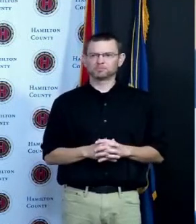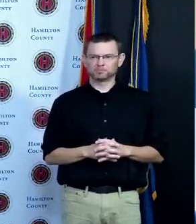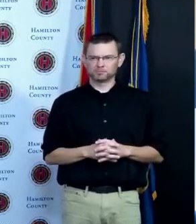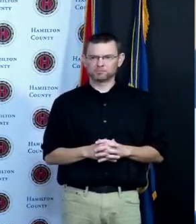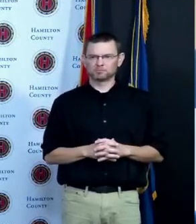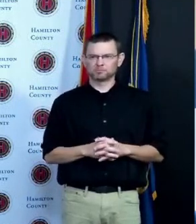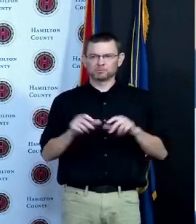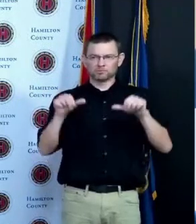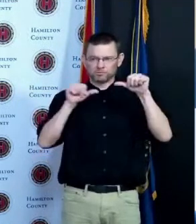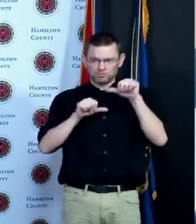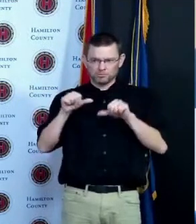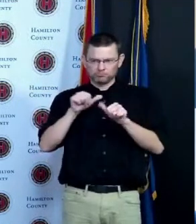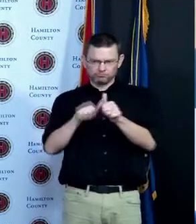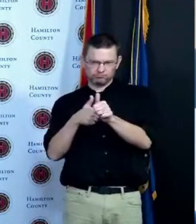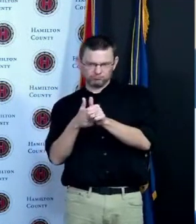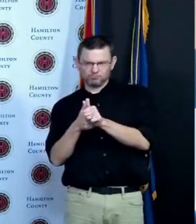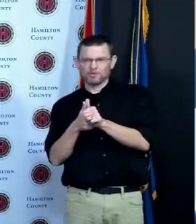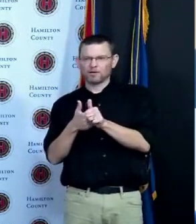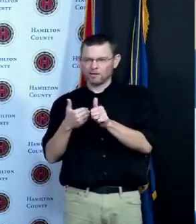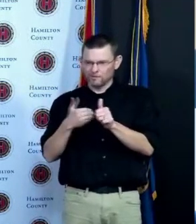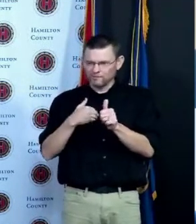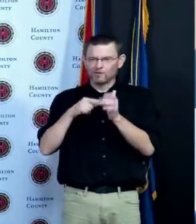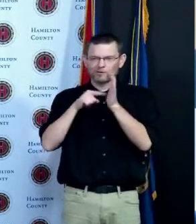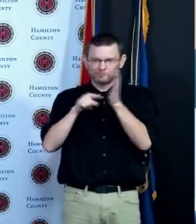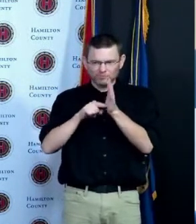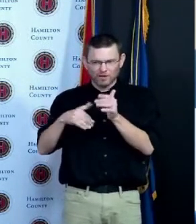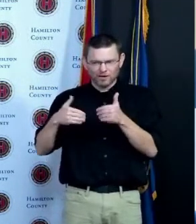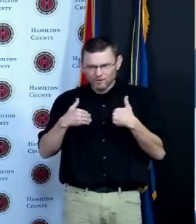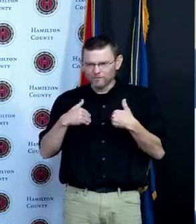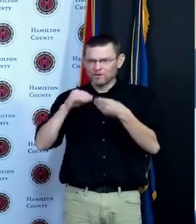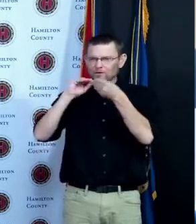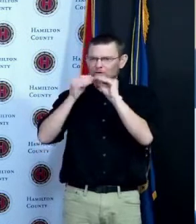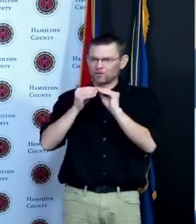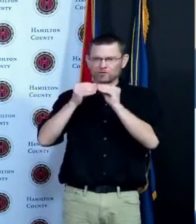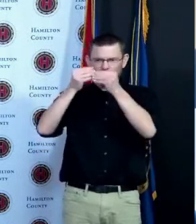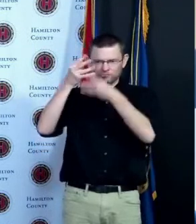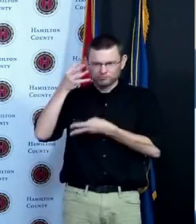us that we have a safe and effective vaccine and this is the path to ending this pandemic